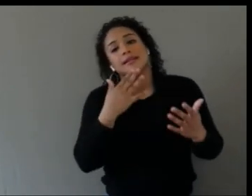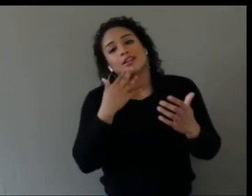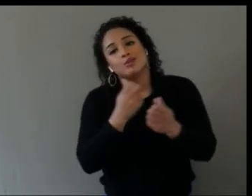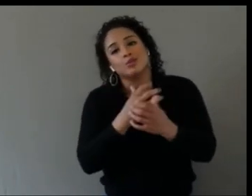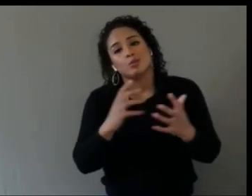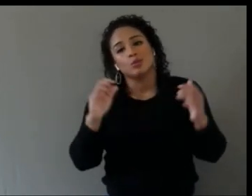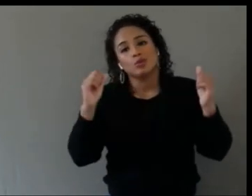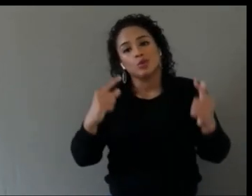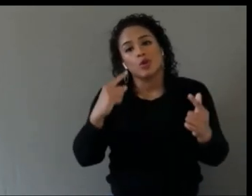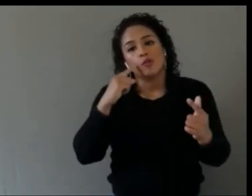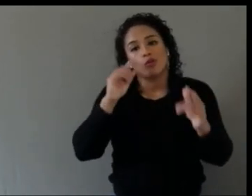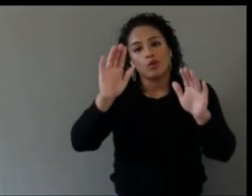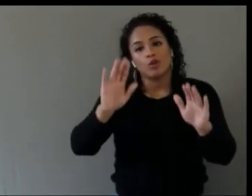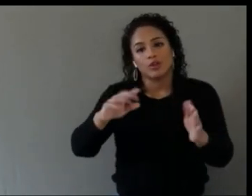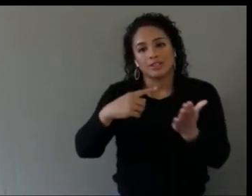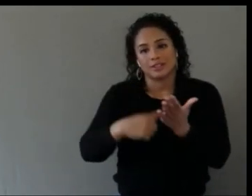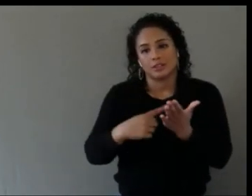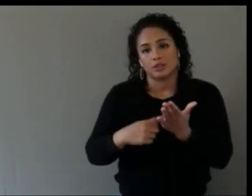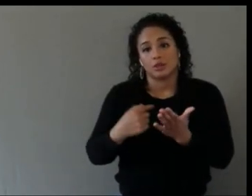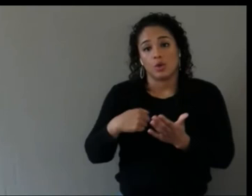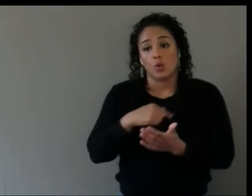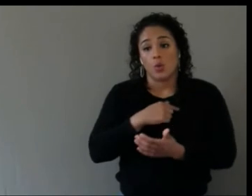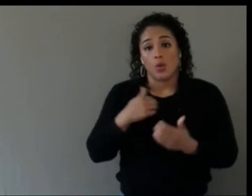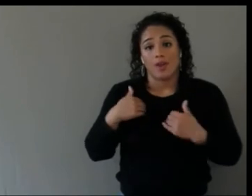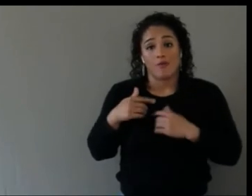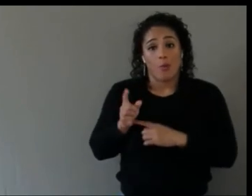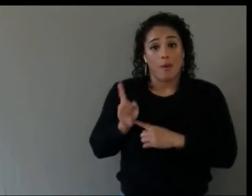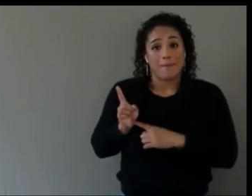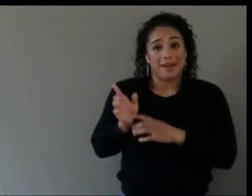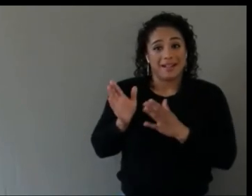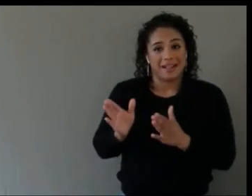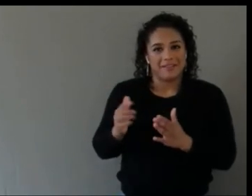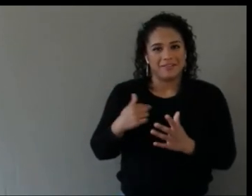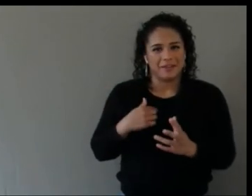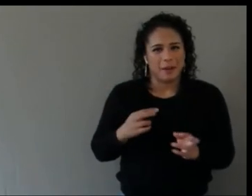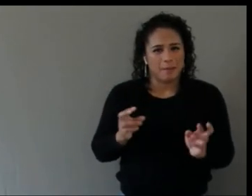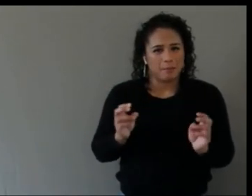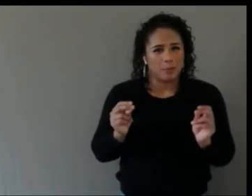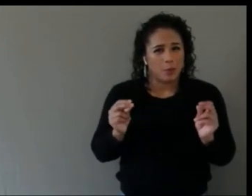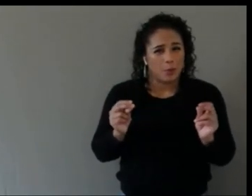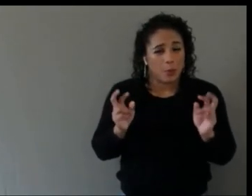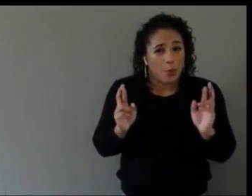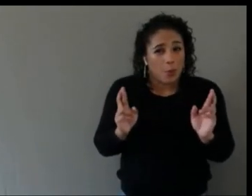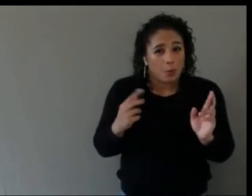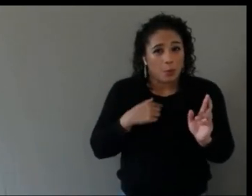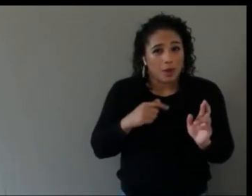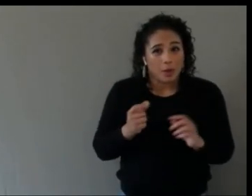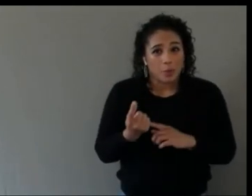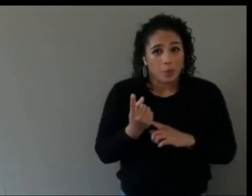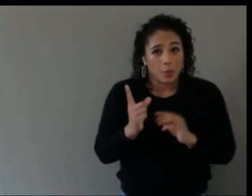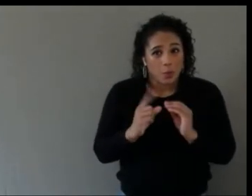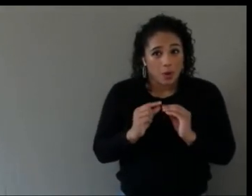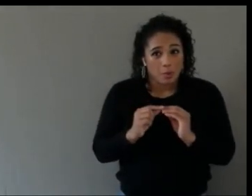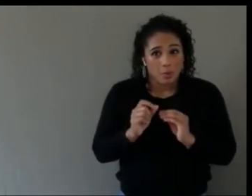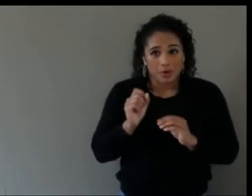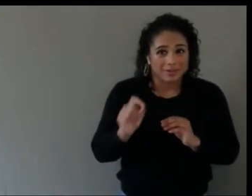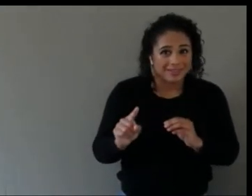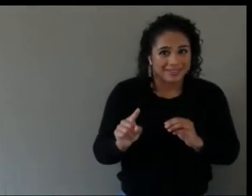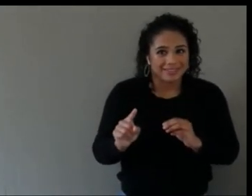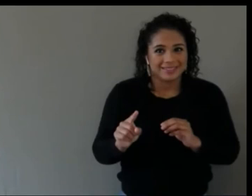We have one minute left, so I’m hoping we can do one more rapid fire question so I’m going to give this one to Johan first, but i would love to hear quick answers from all